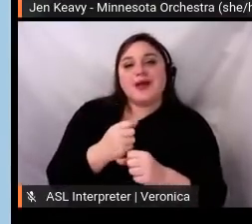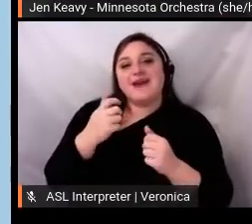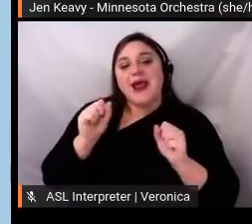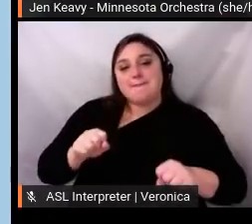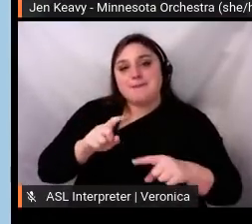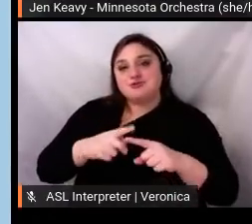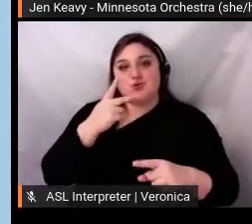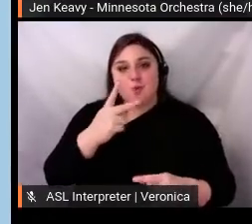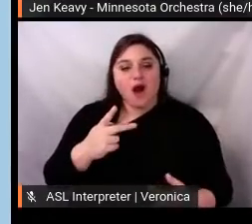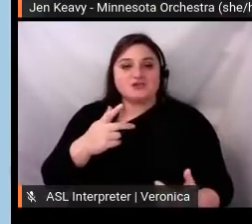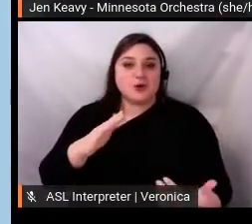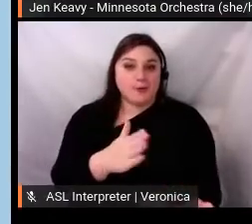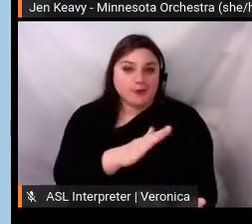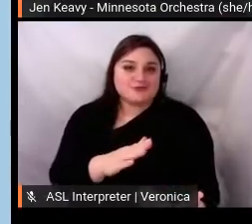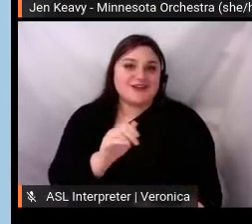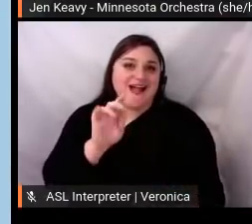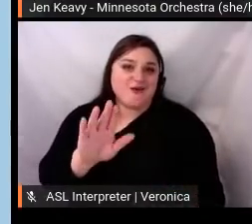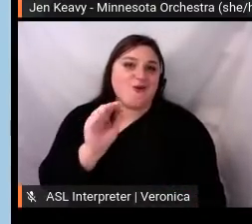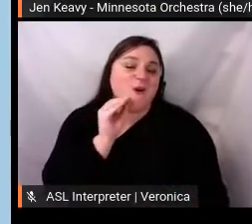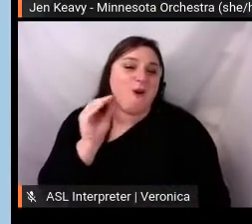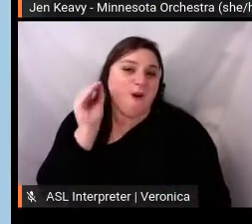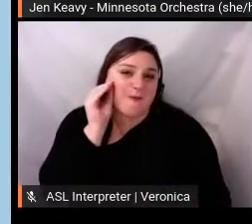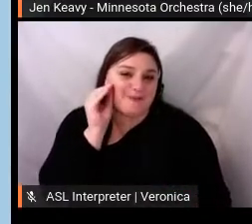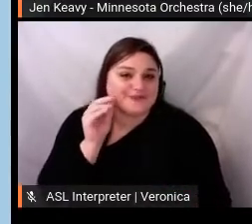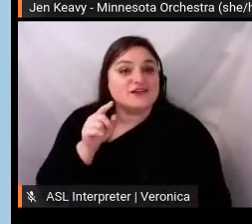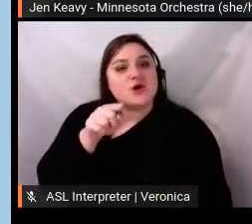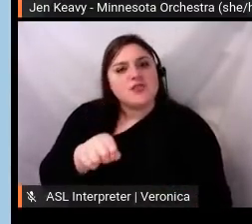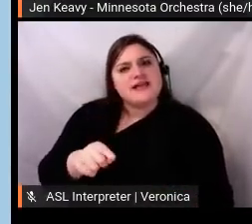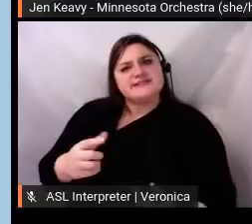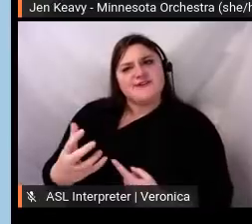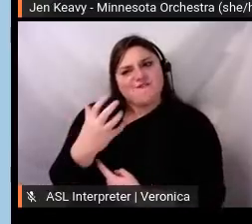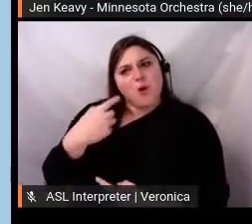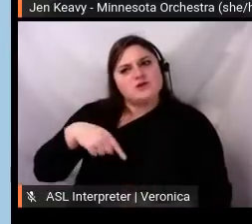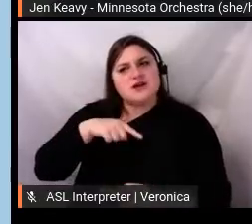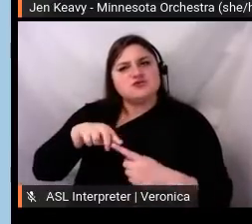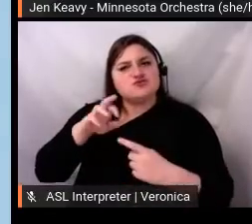required us to think like a media organization, and it was a huge